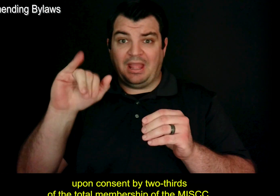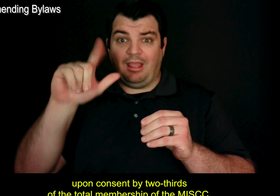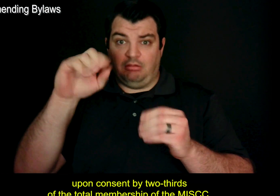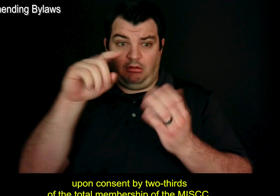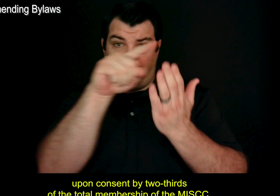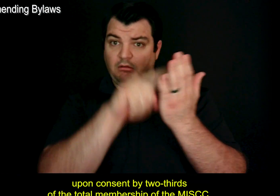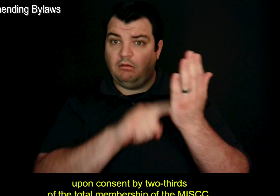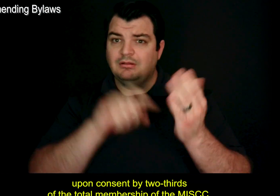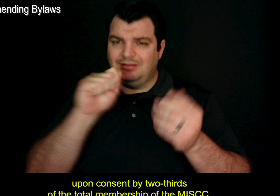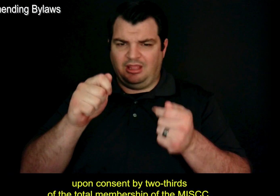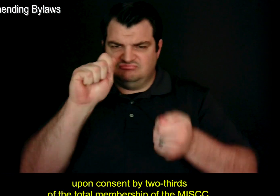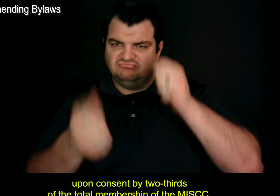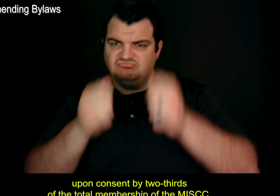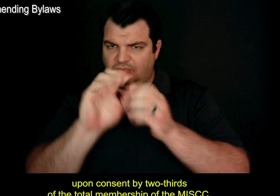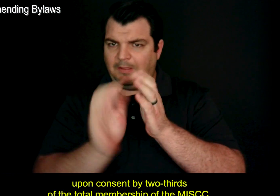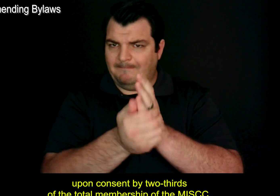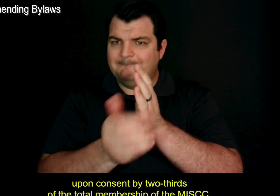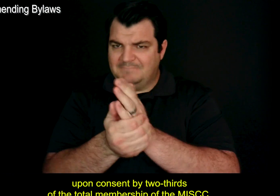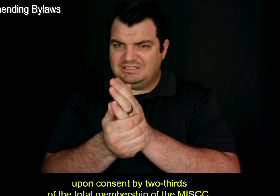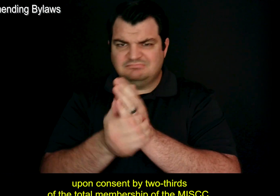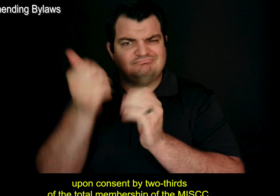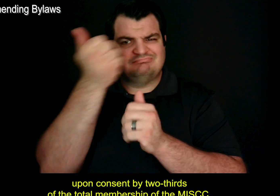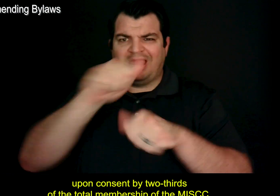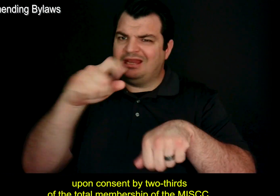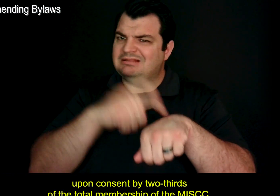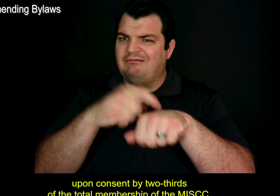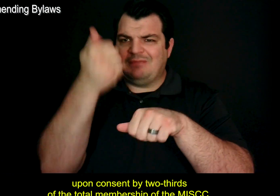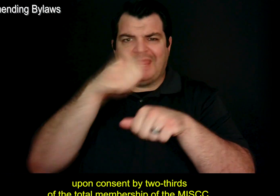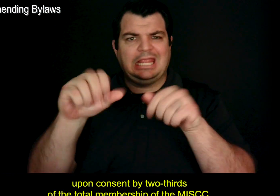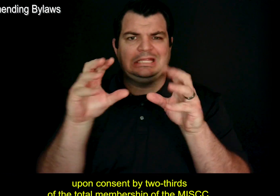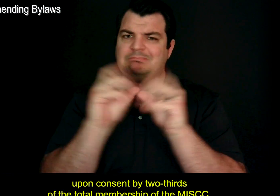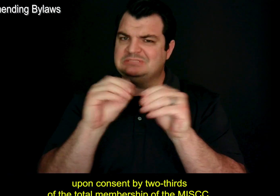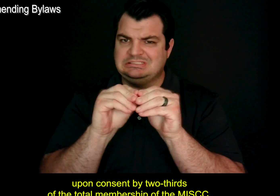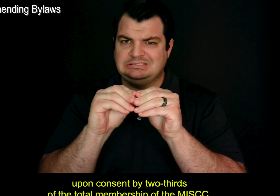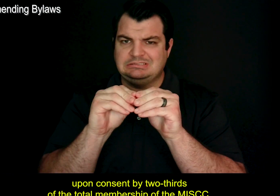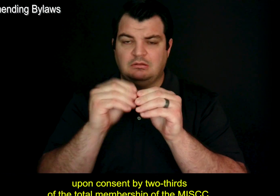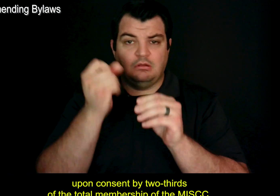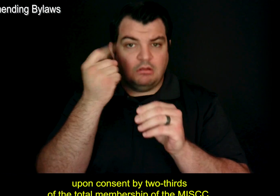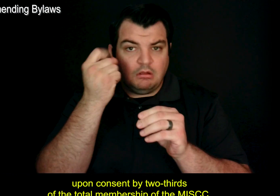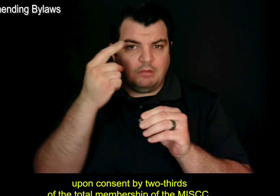upon consent by two-thirds of the total membership of the MISCC,